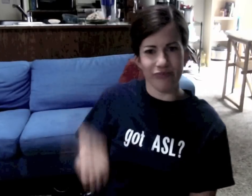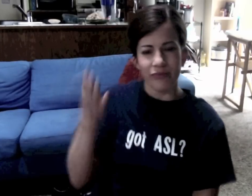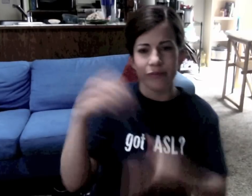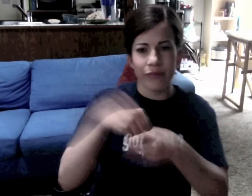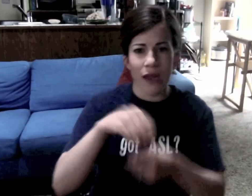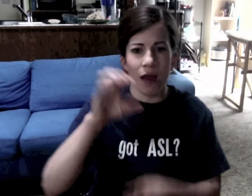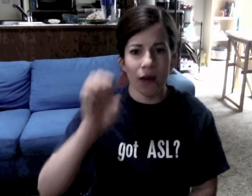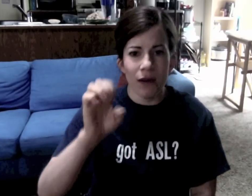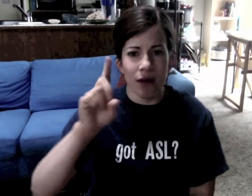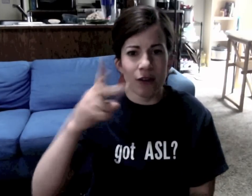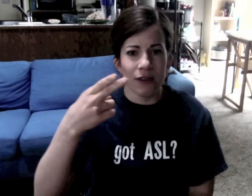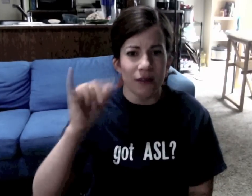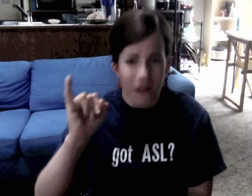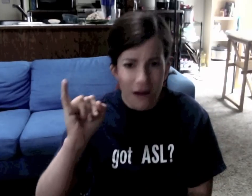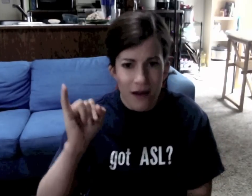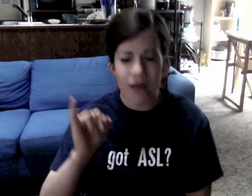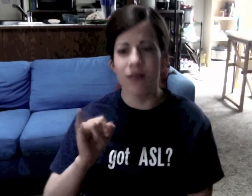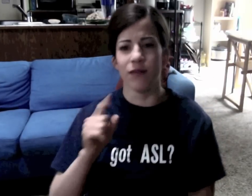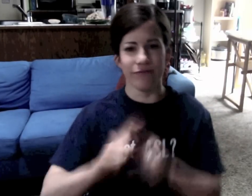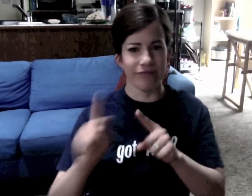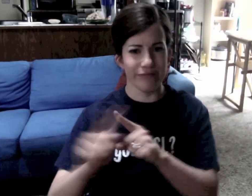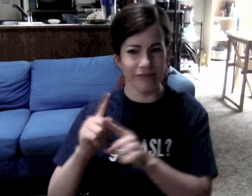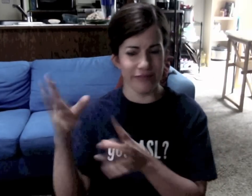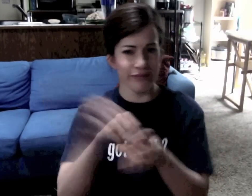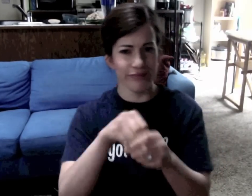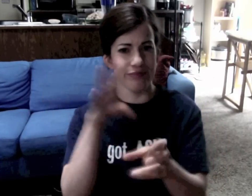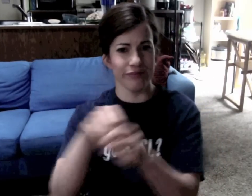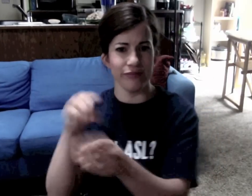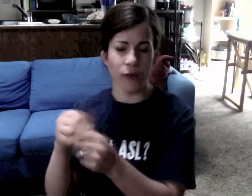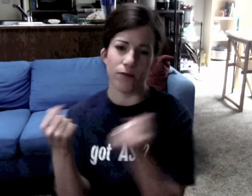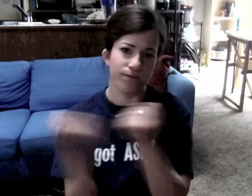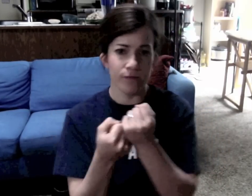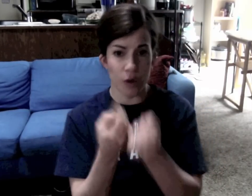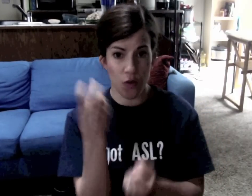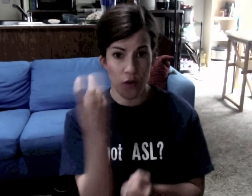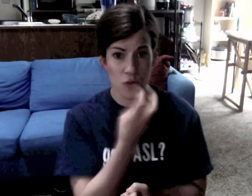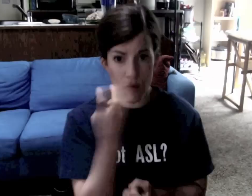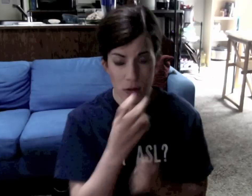Because of his involvement with EDHI and other organizations related to oralism.